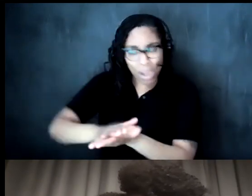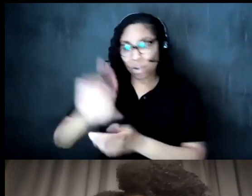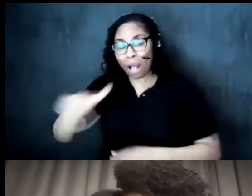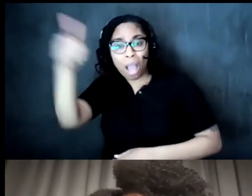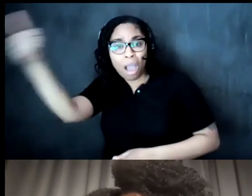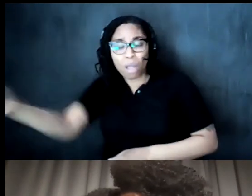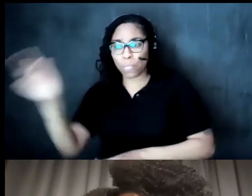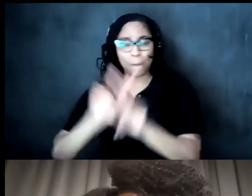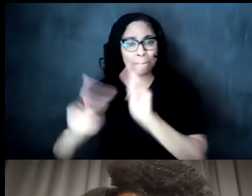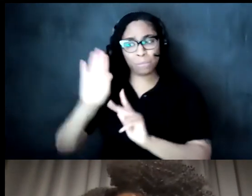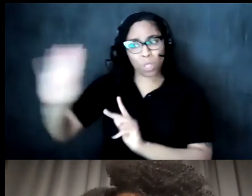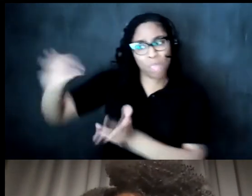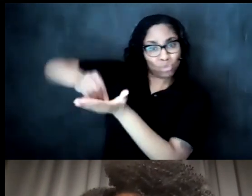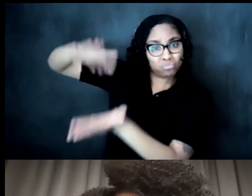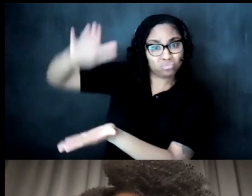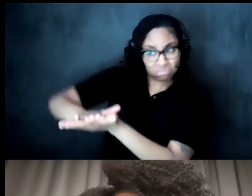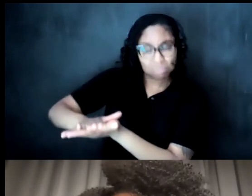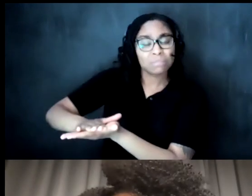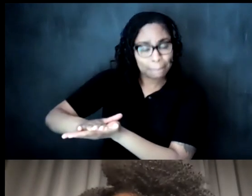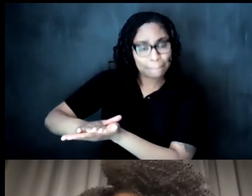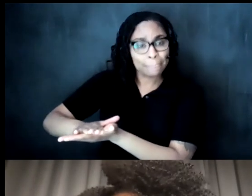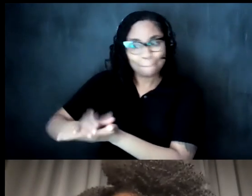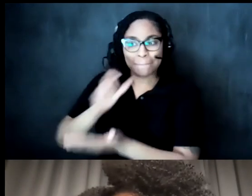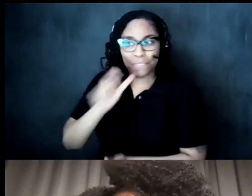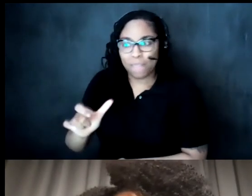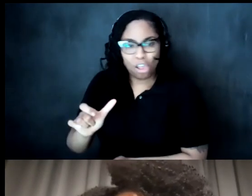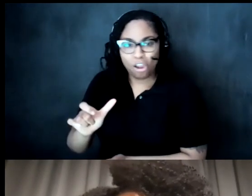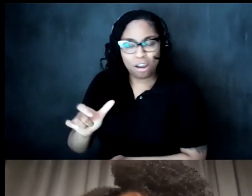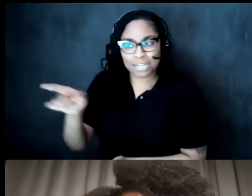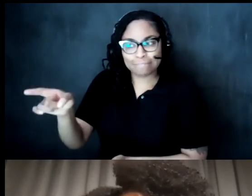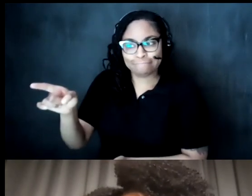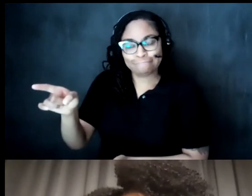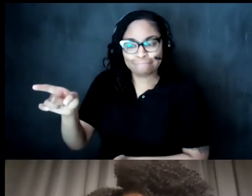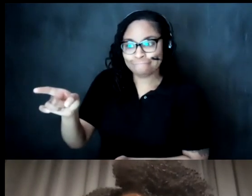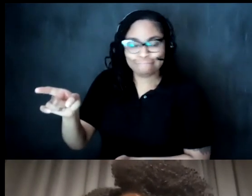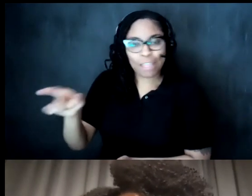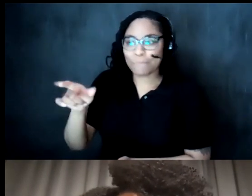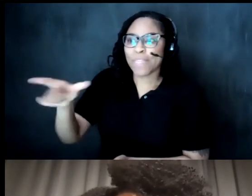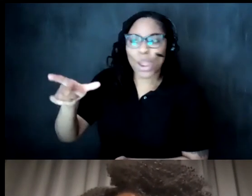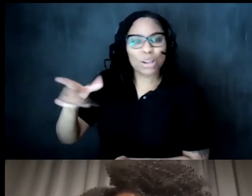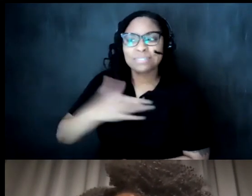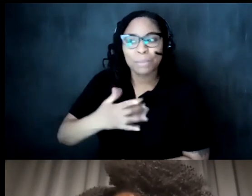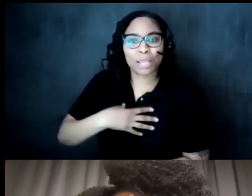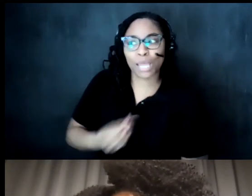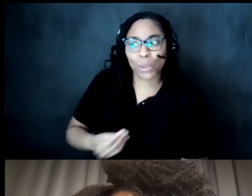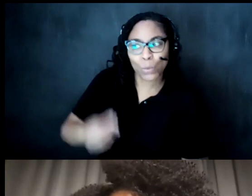books that are non uh people of color that did have little excerpts of you know information uh